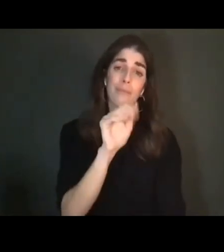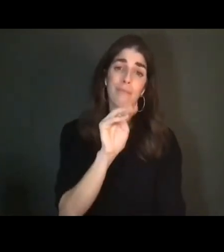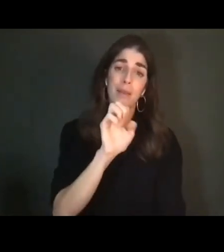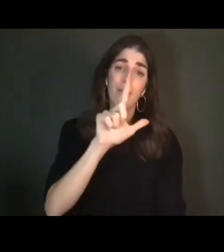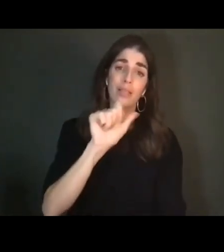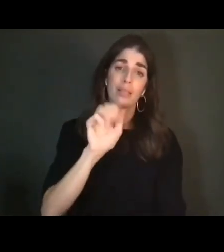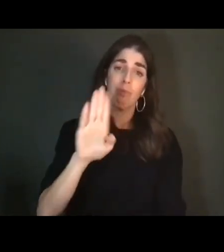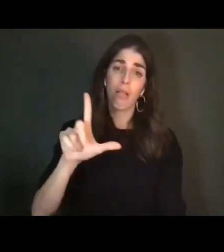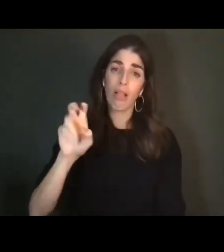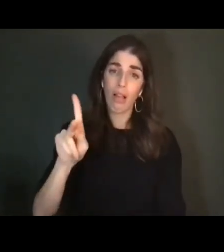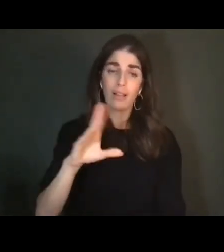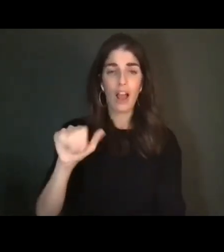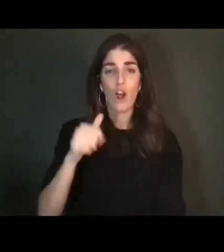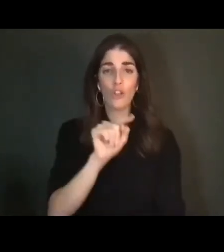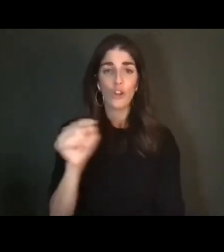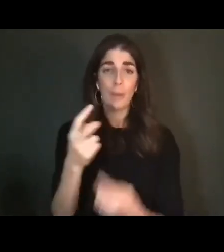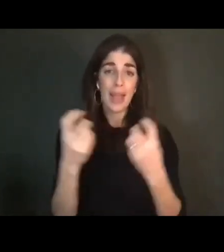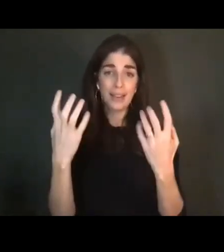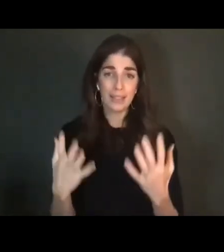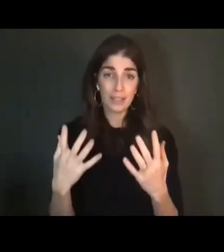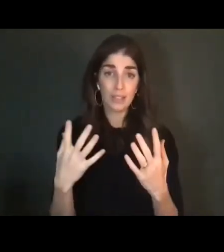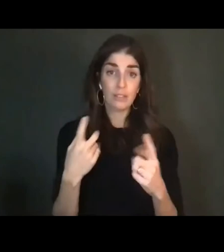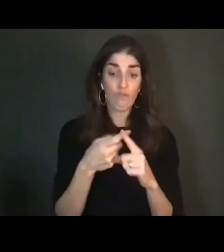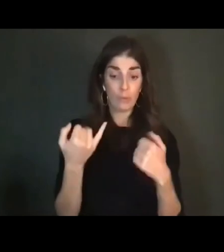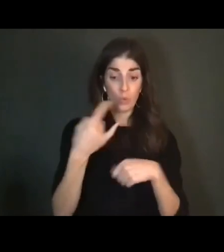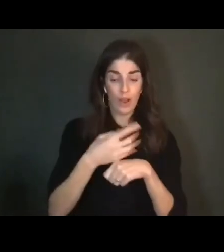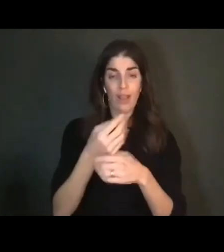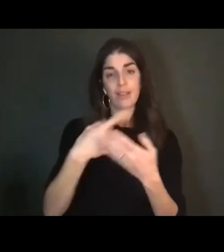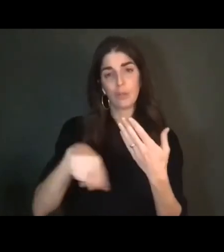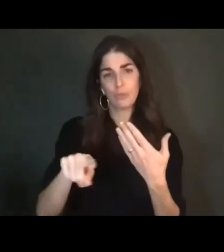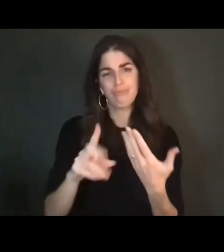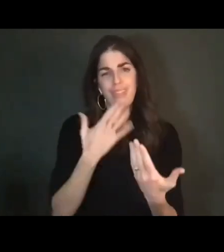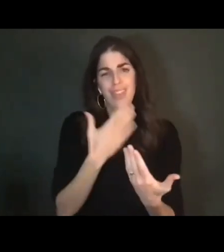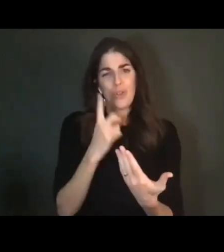the other panelists, both today and next week, for the privilege of participating in this